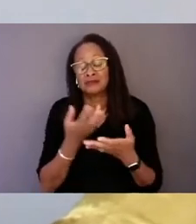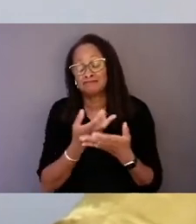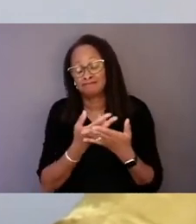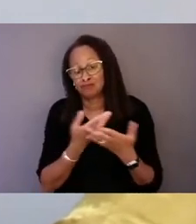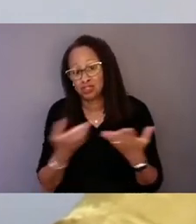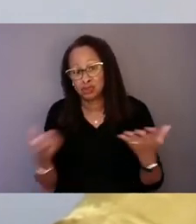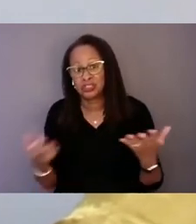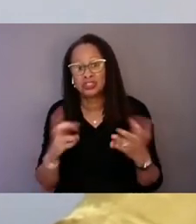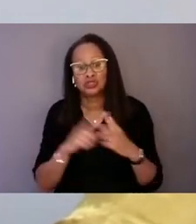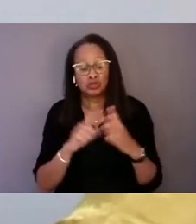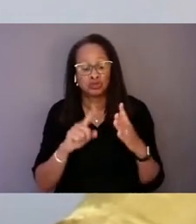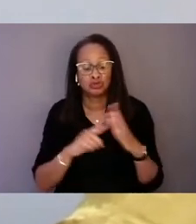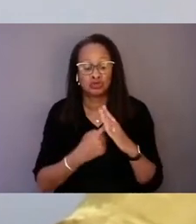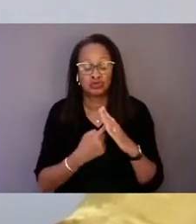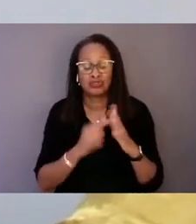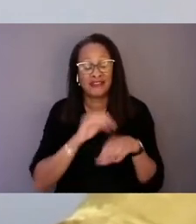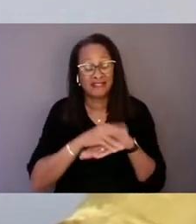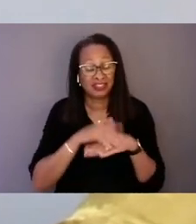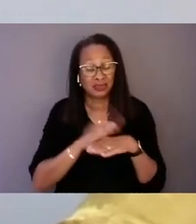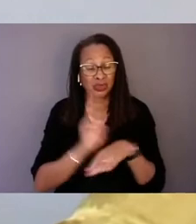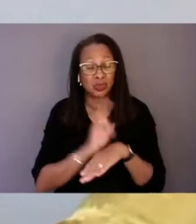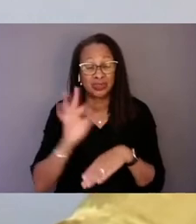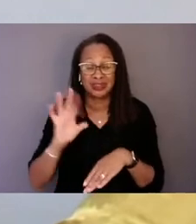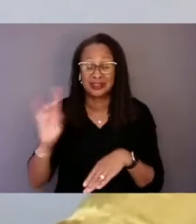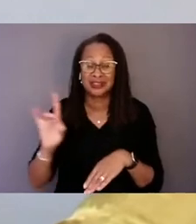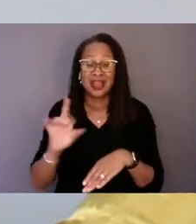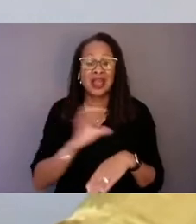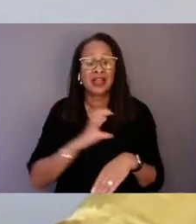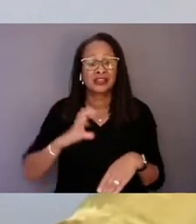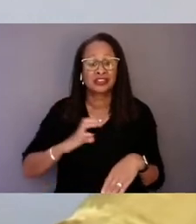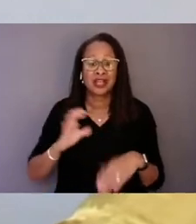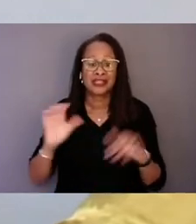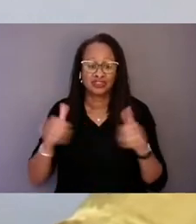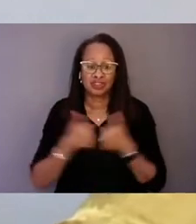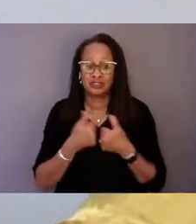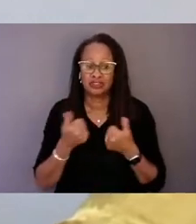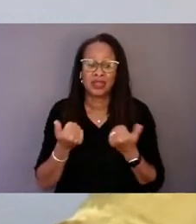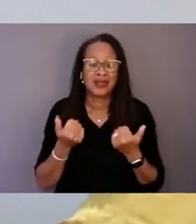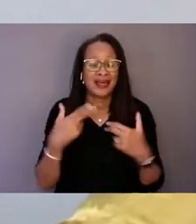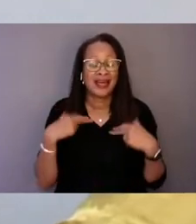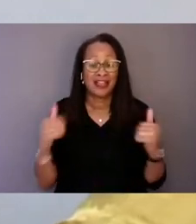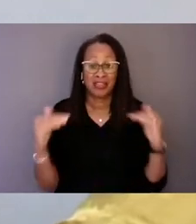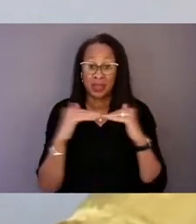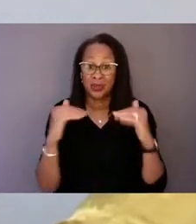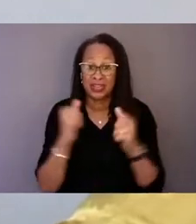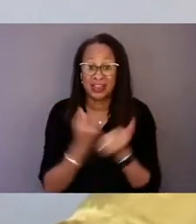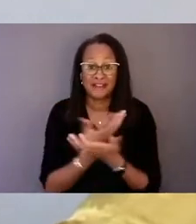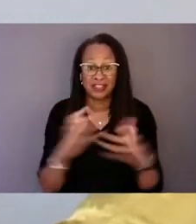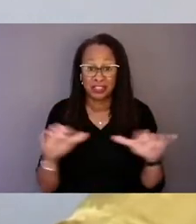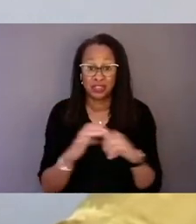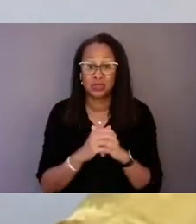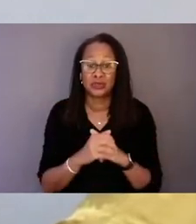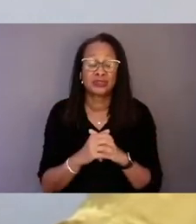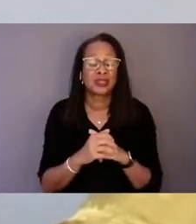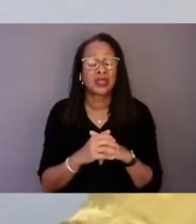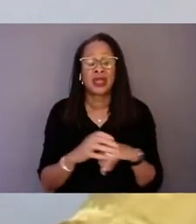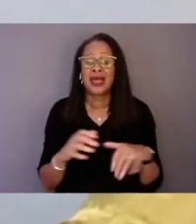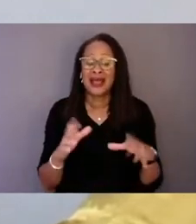Congressman has championed health equity in all that he does, advocating for expansion of parity, culturally responsive mental health and addiction treatment,